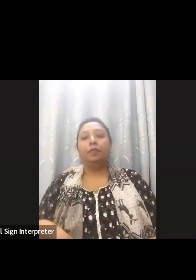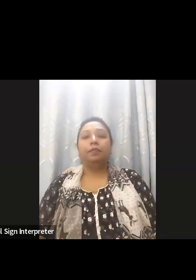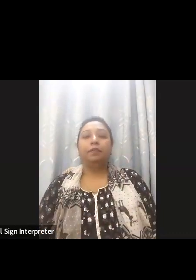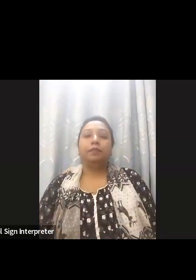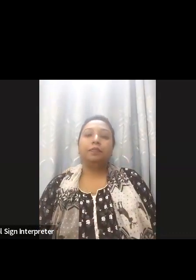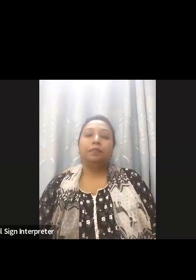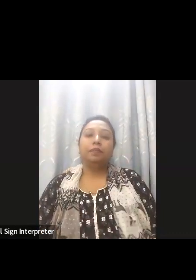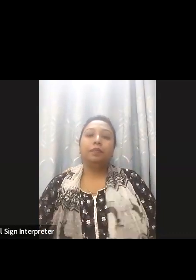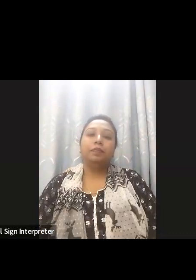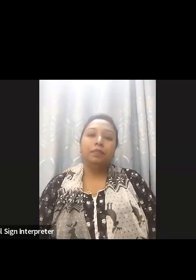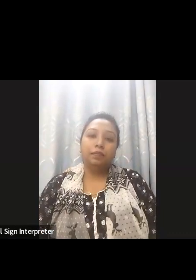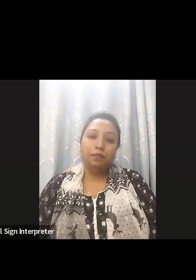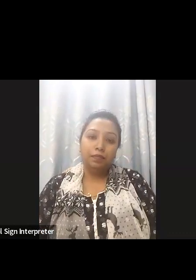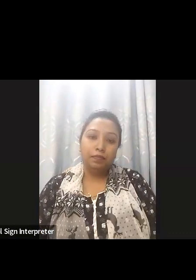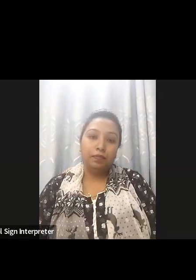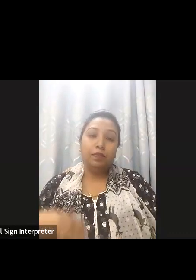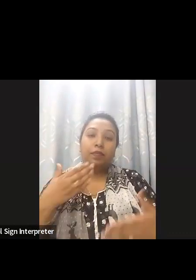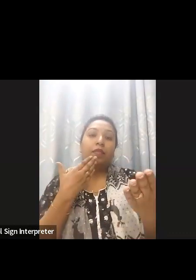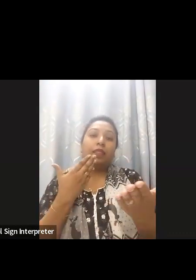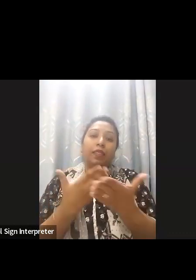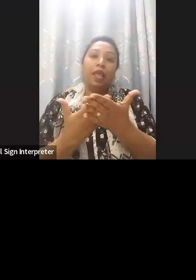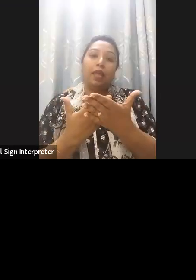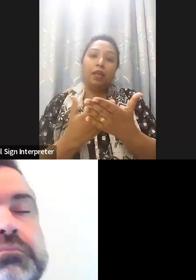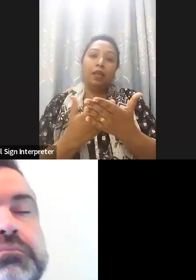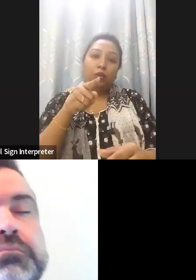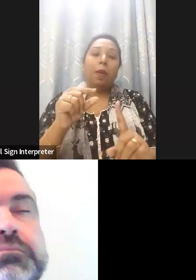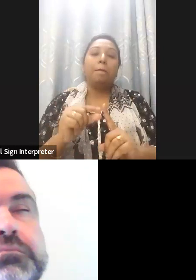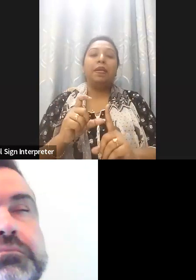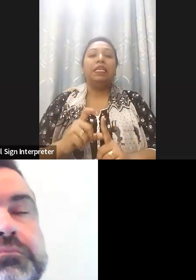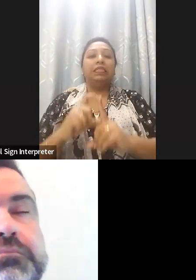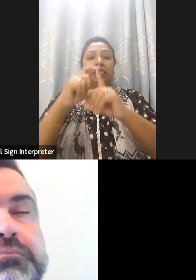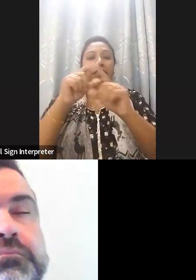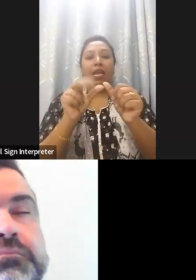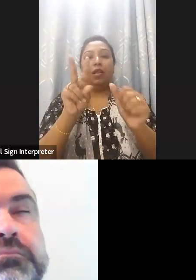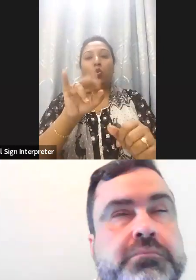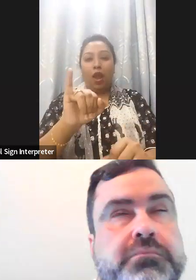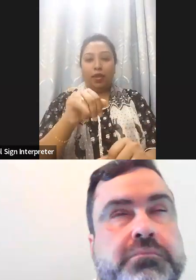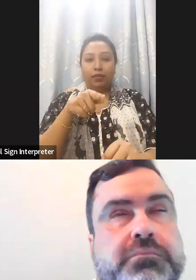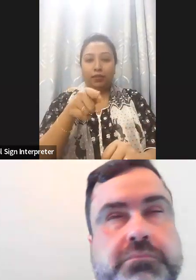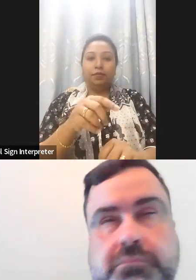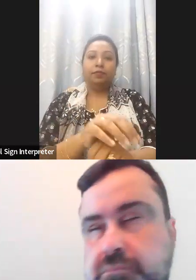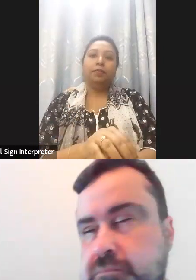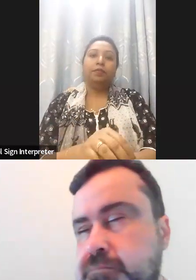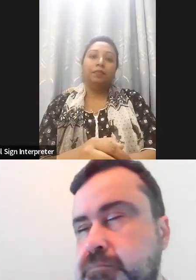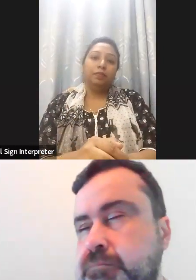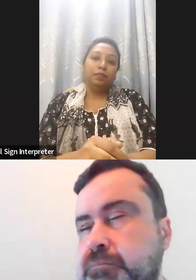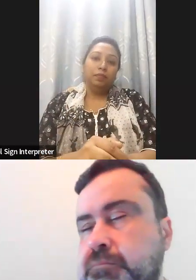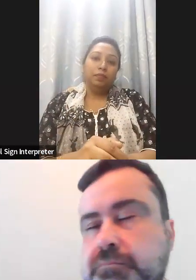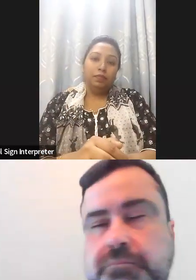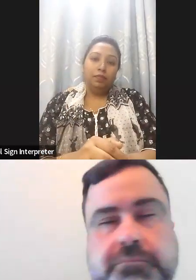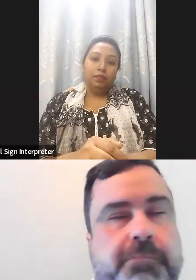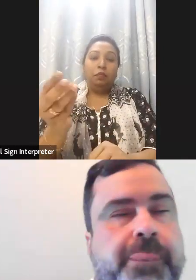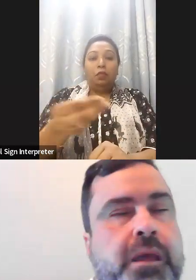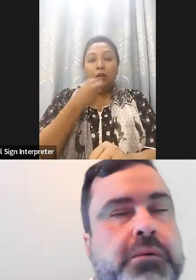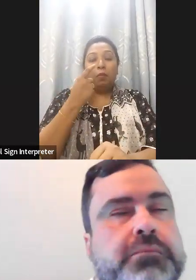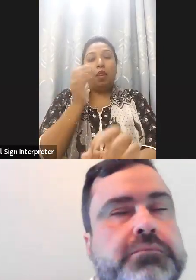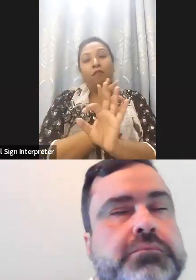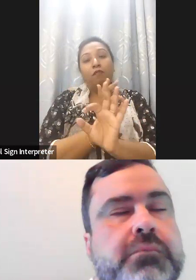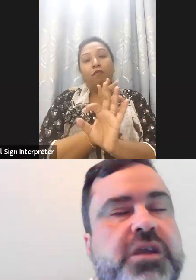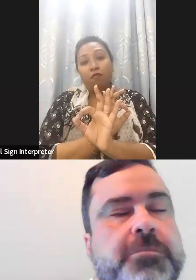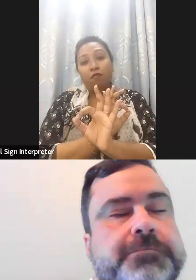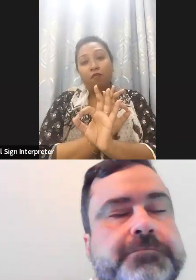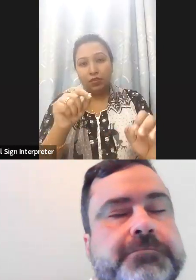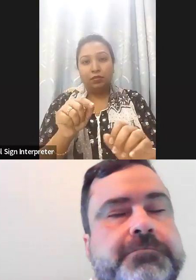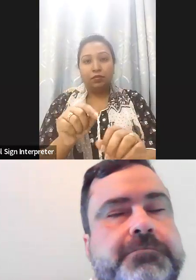Thanks a lot Dr Humayun. Really nice and great for learning about this digital